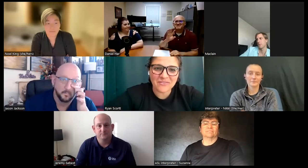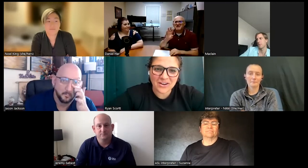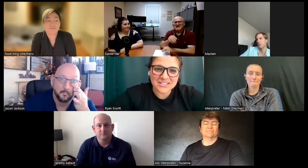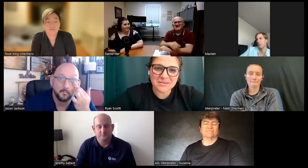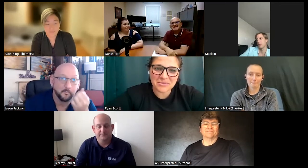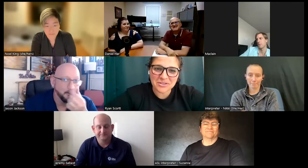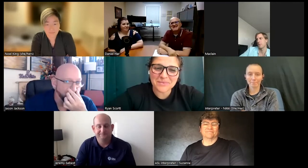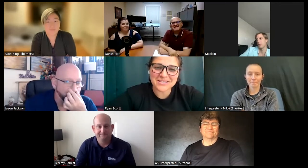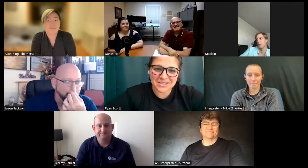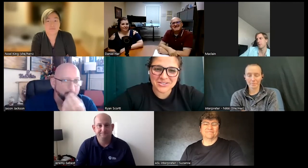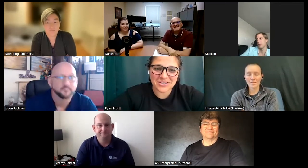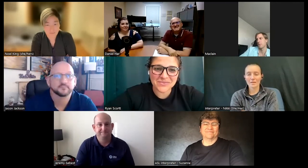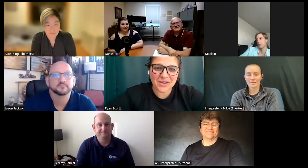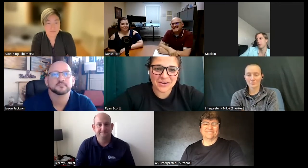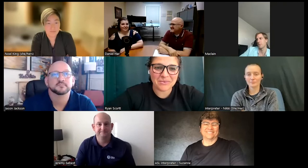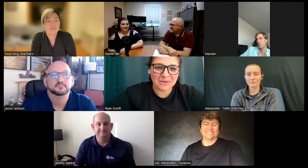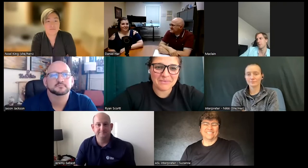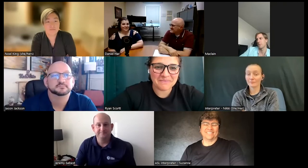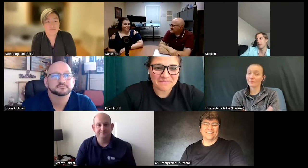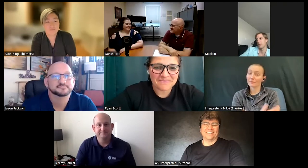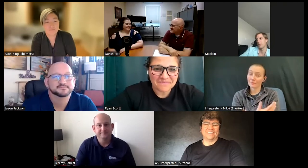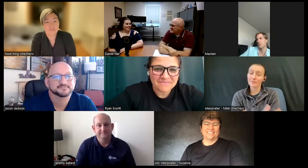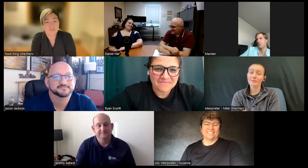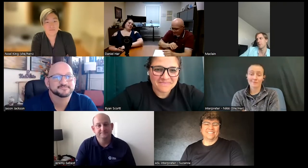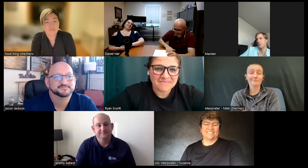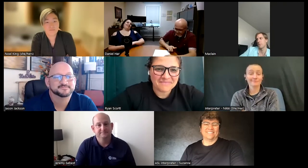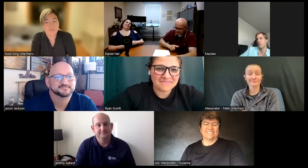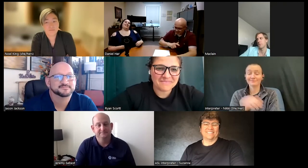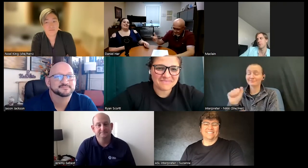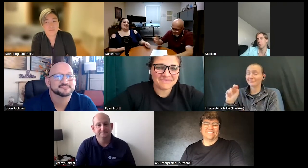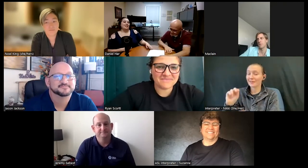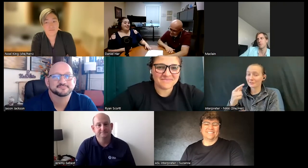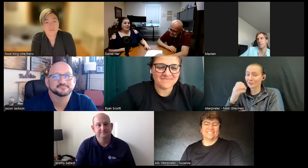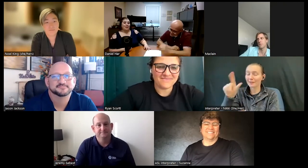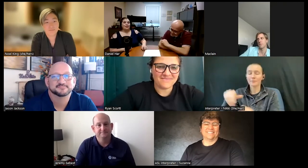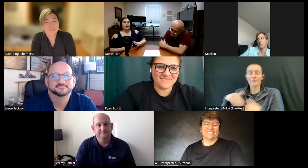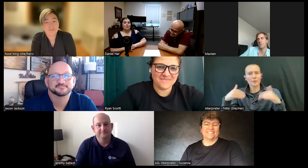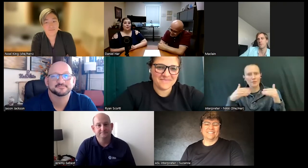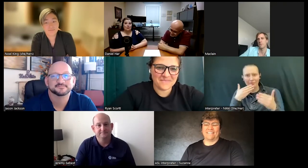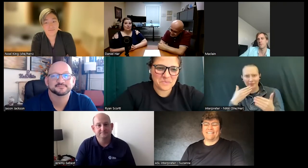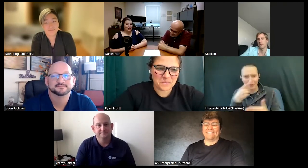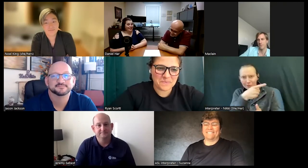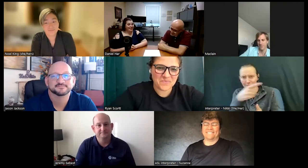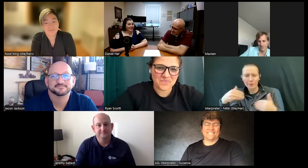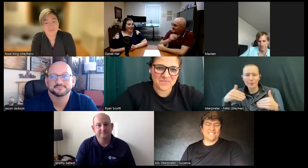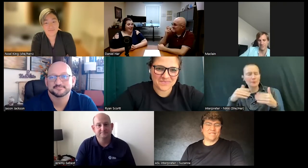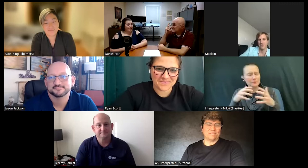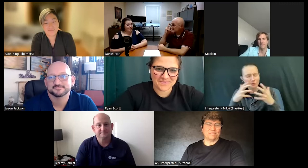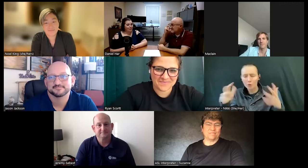have a very similar message that's very cool Evangeline thank you guys so much for sharing